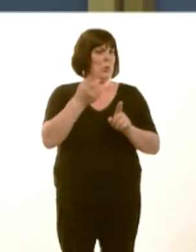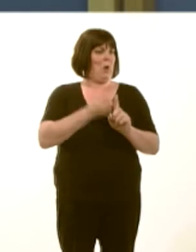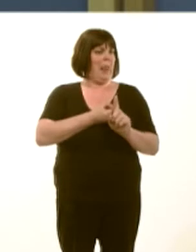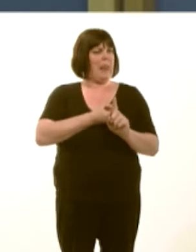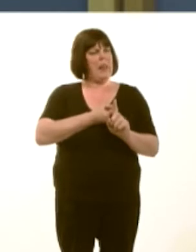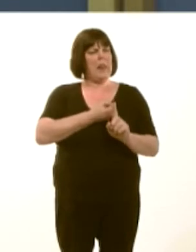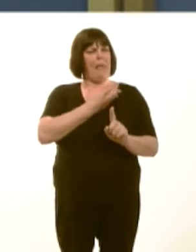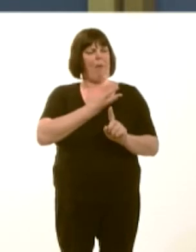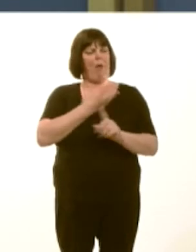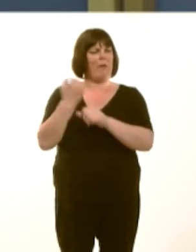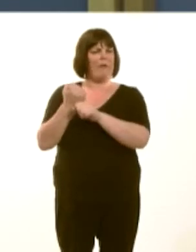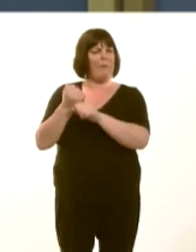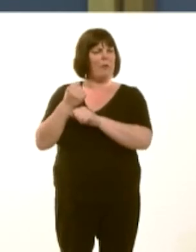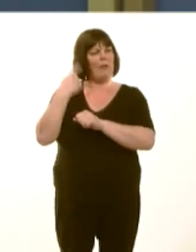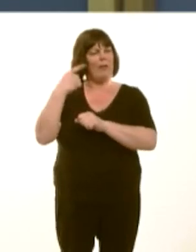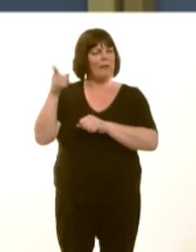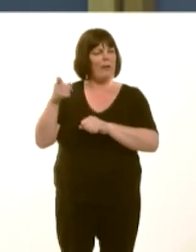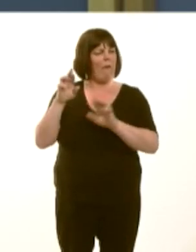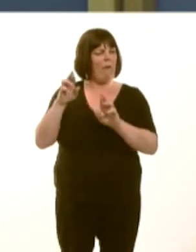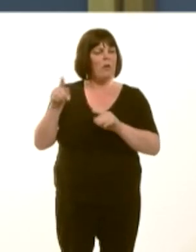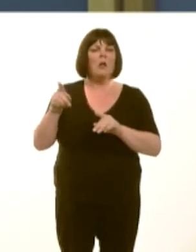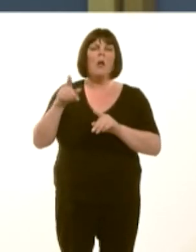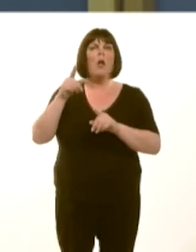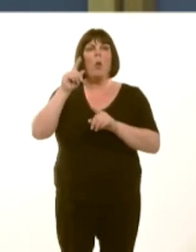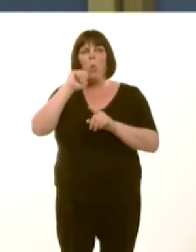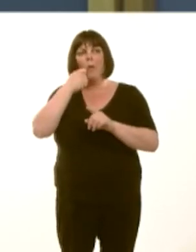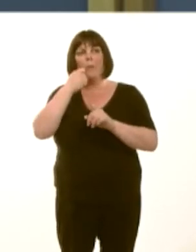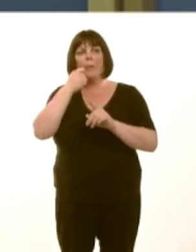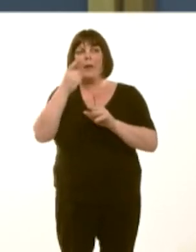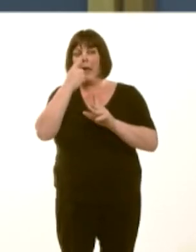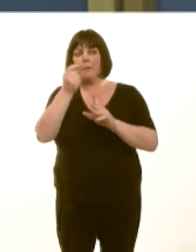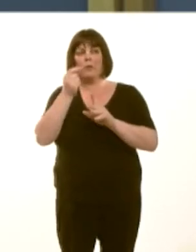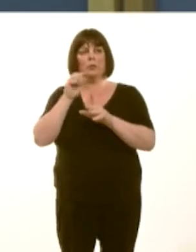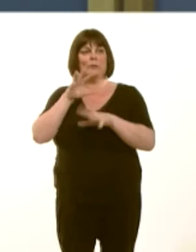role of the National Grid, so communities can own and sell their own renewable energy